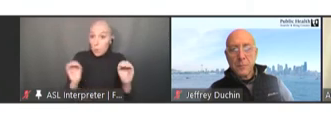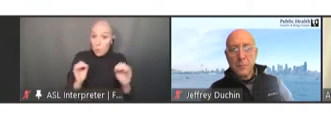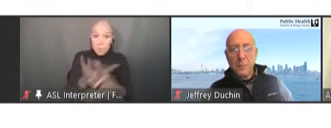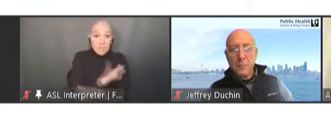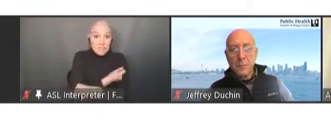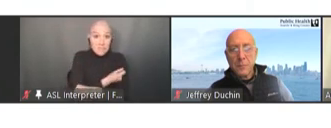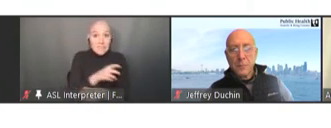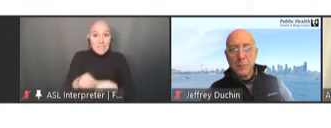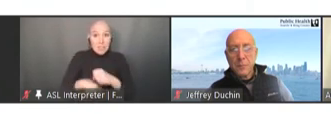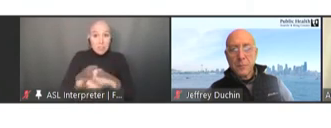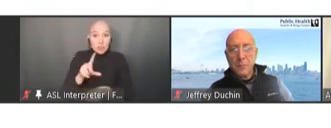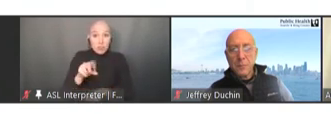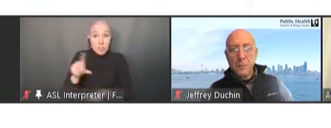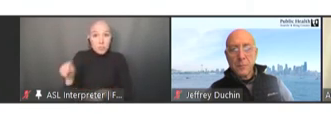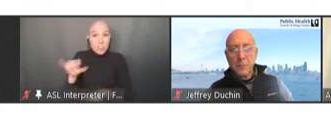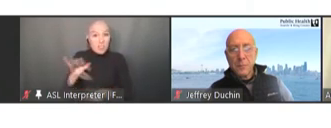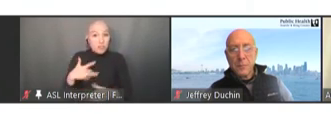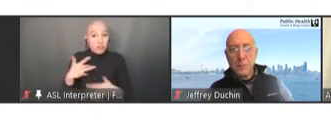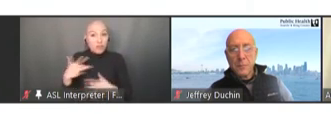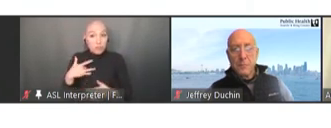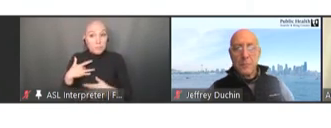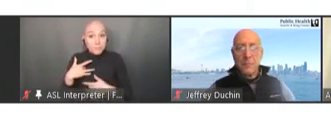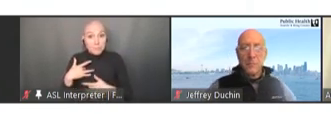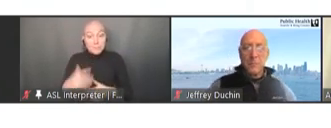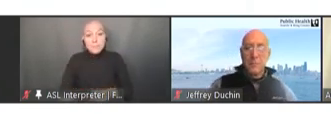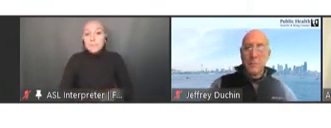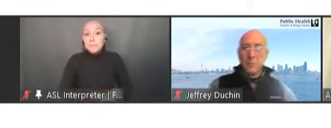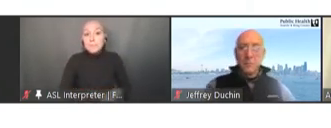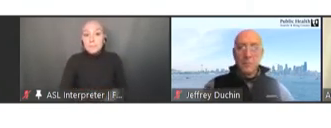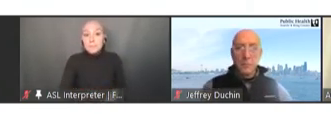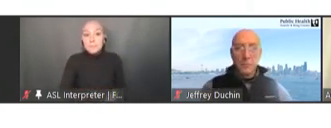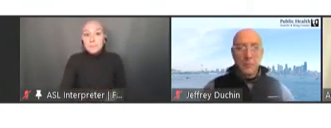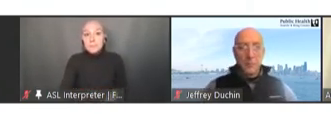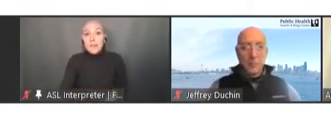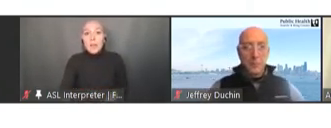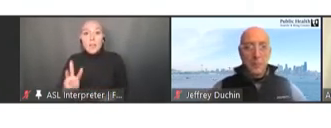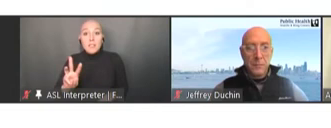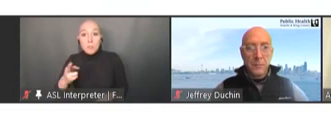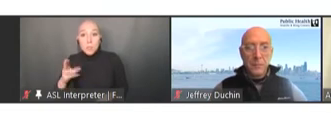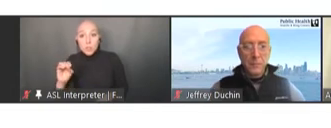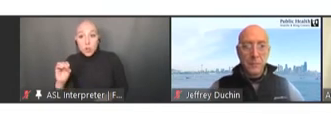In the analysis that we did with the WHO, UNICEF, Gavi, and other partners,